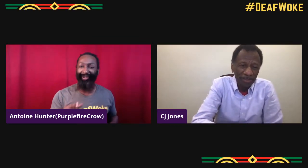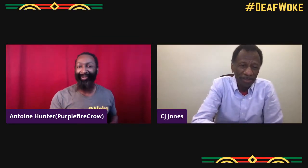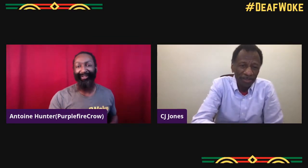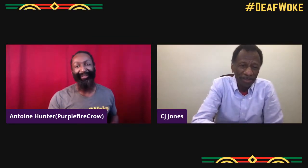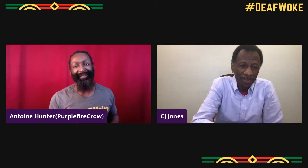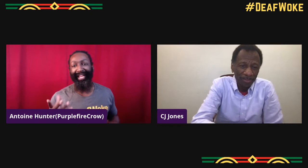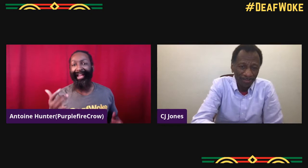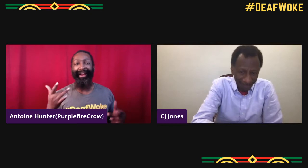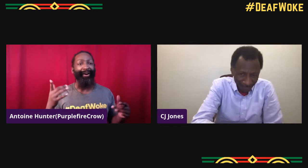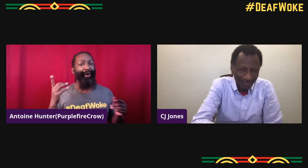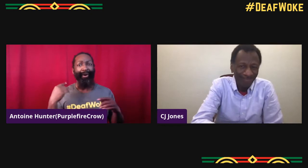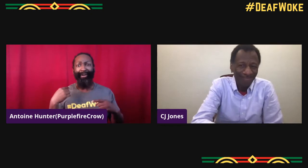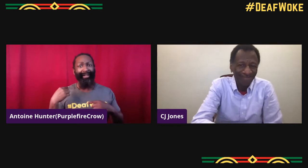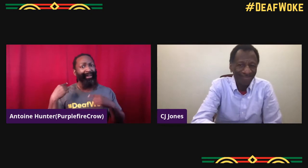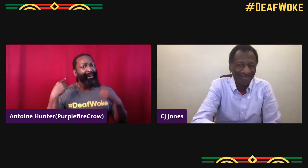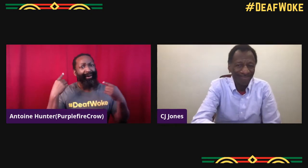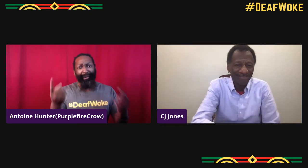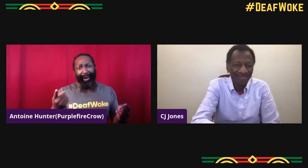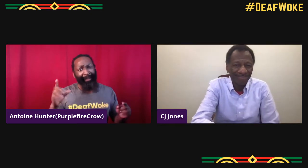Oh, of course we're blessed to have you here.